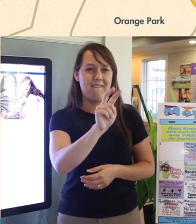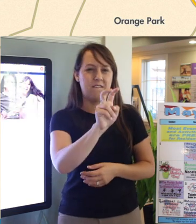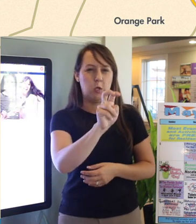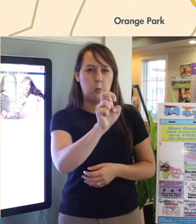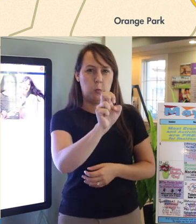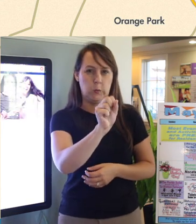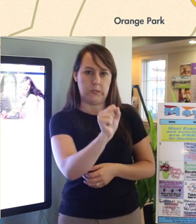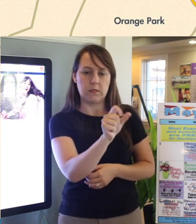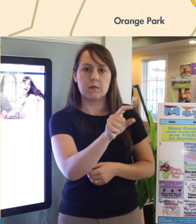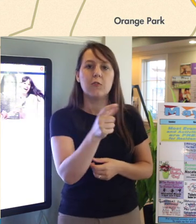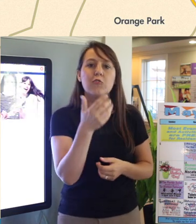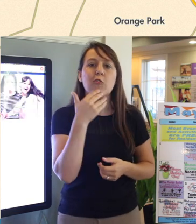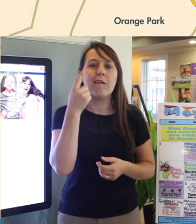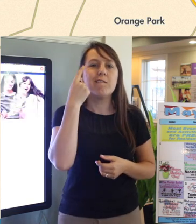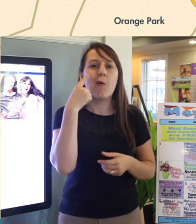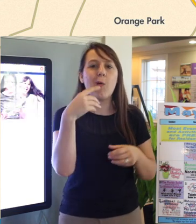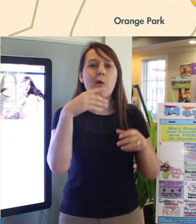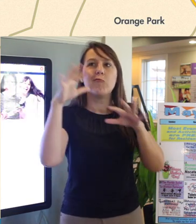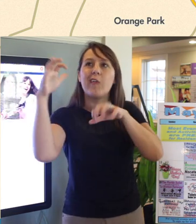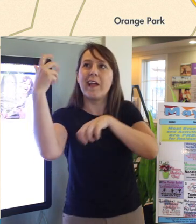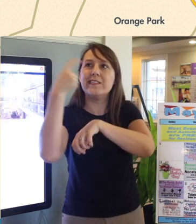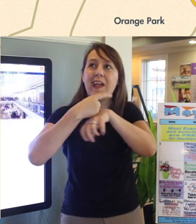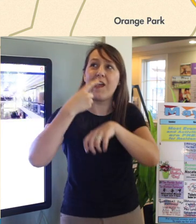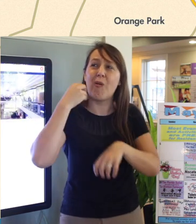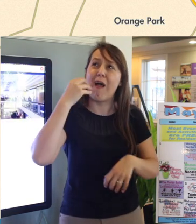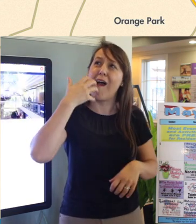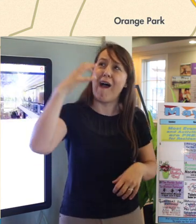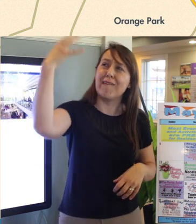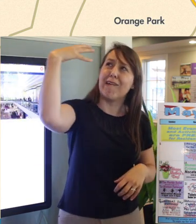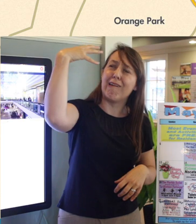This is great for rainy day shopping or too hot to be outside